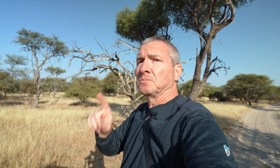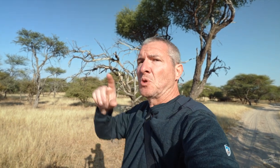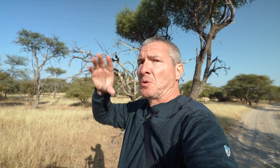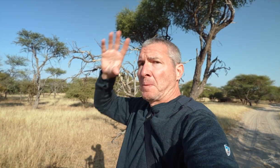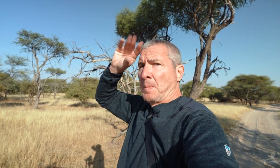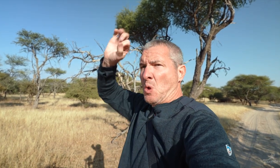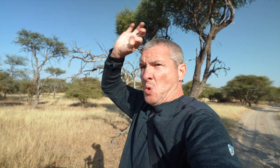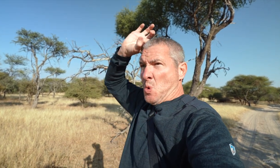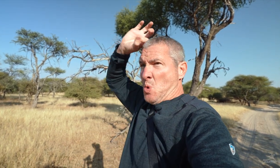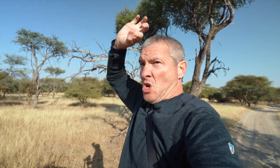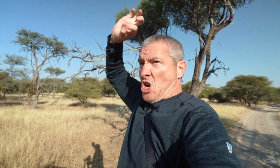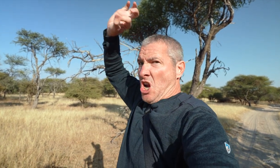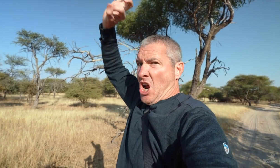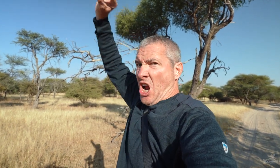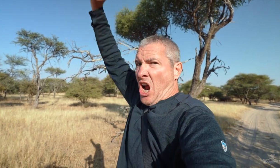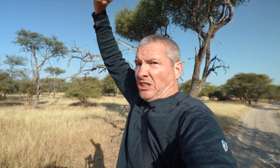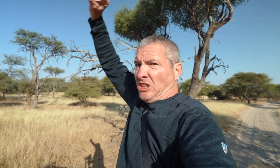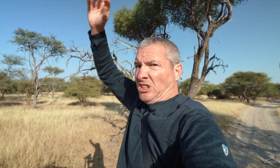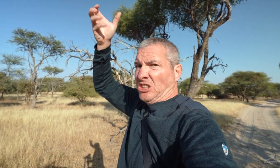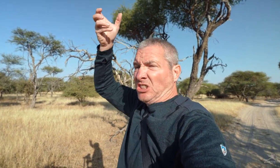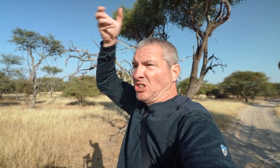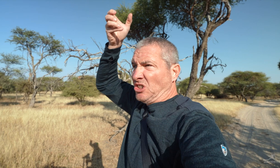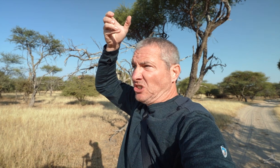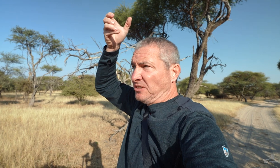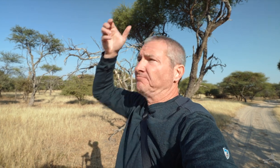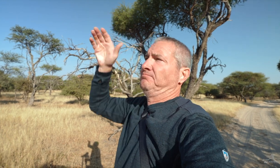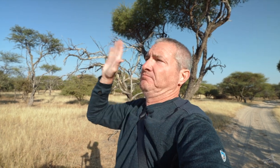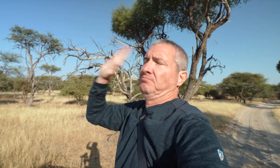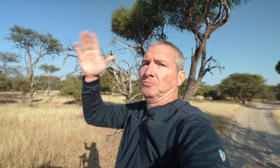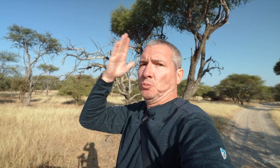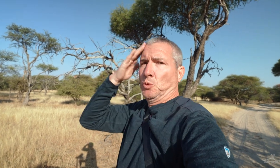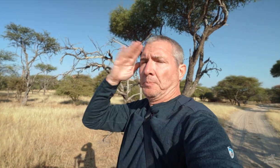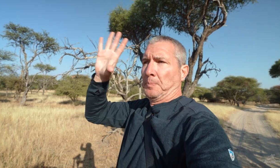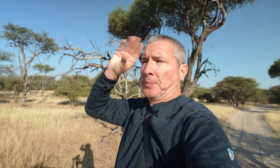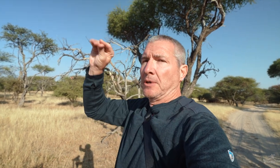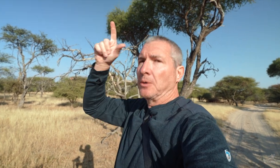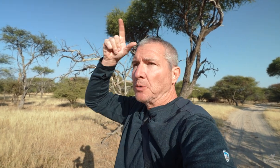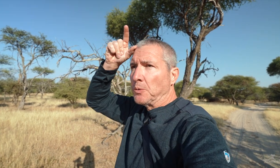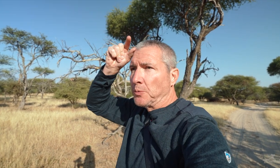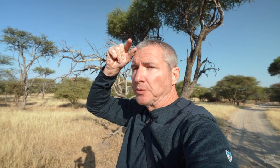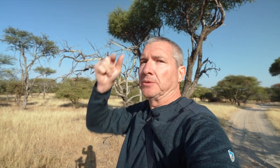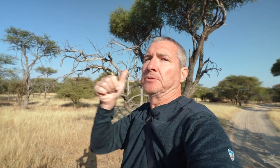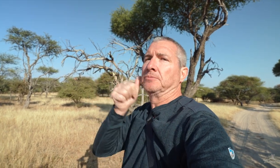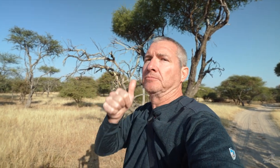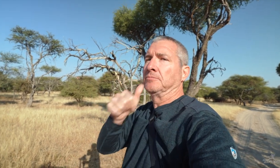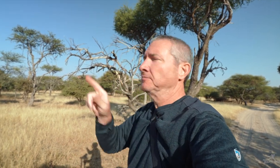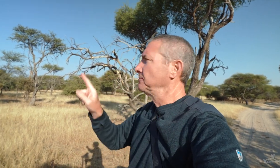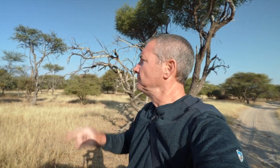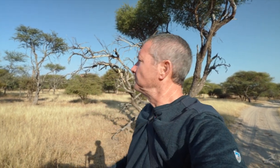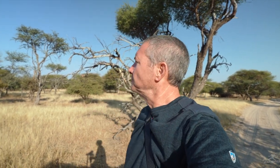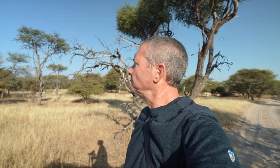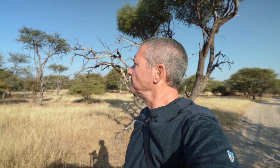but the males’ are bigger and pointer so we know it’s male. The females have smaller horns.